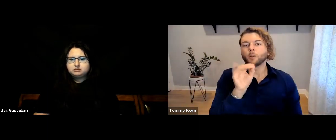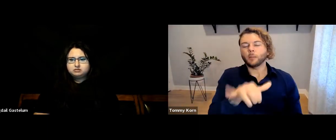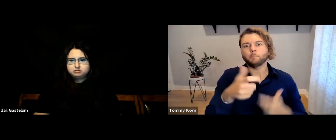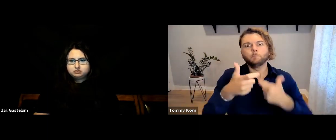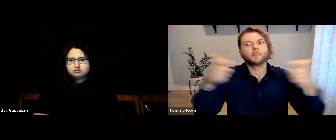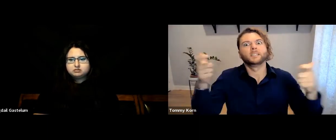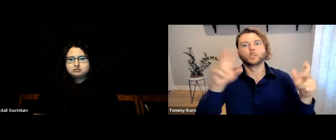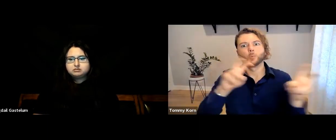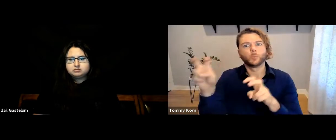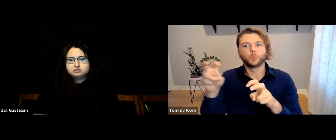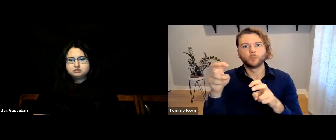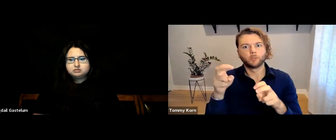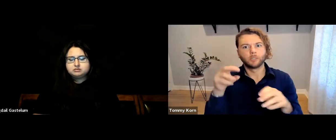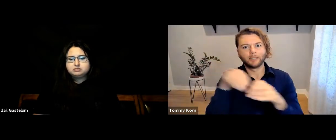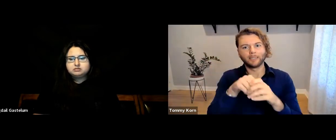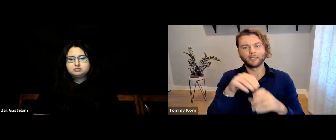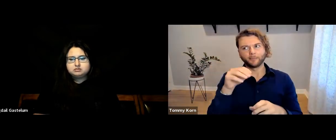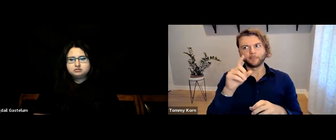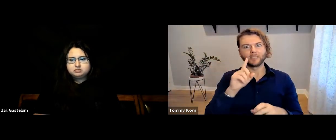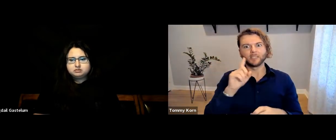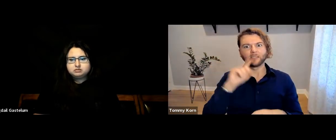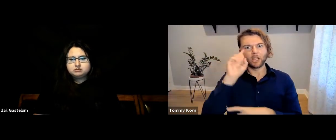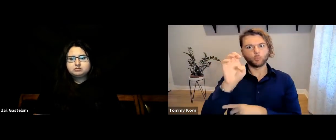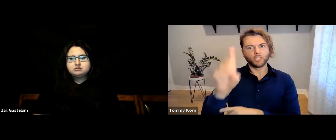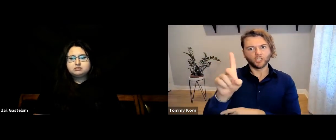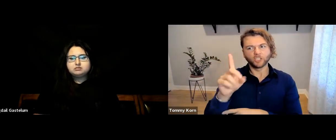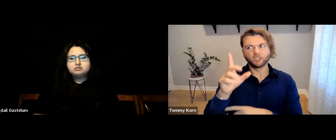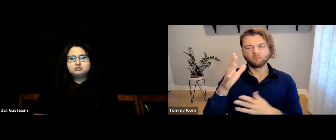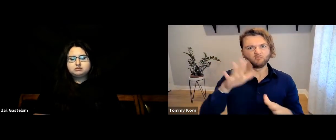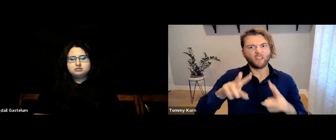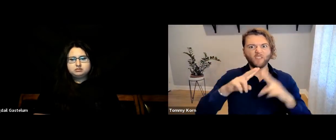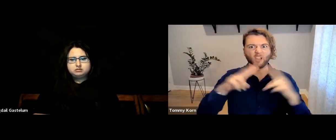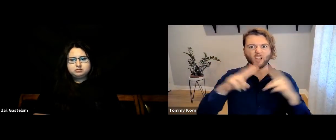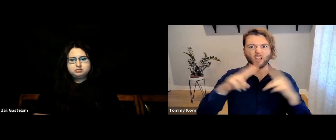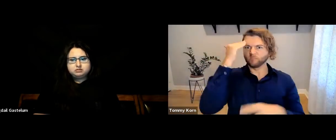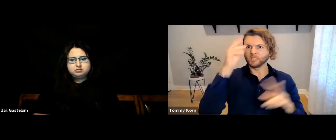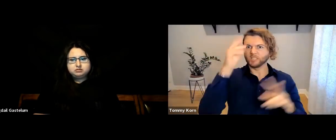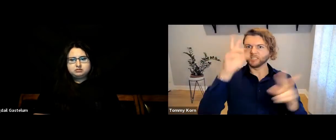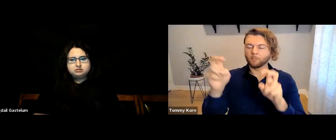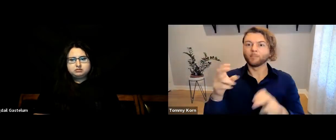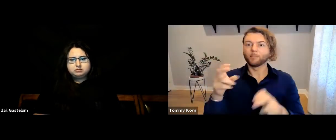It’s a huge issue in Deaf education.